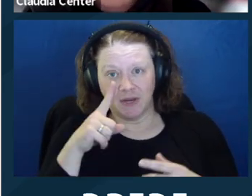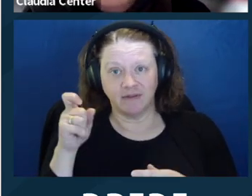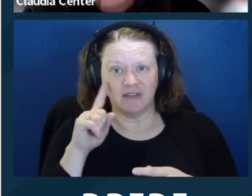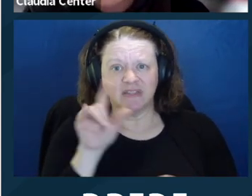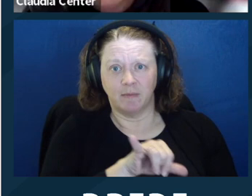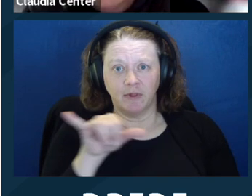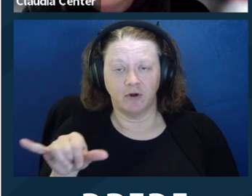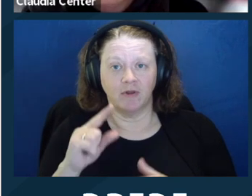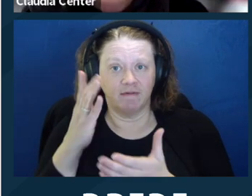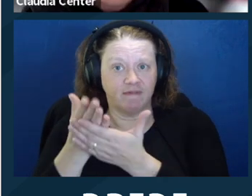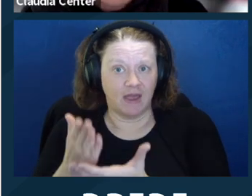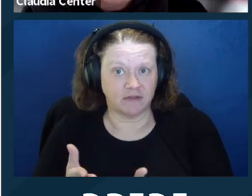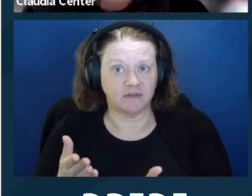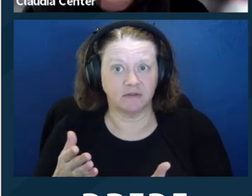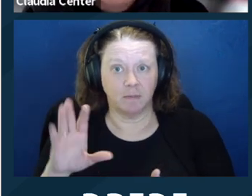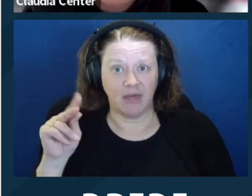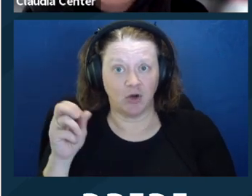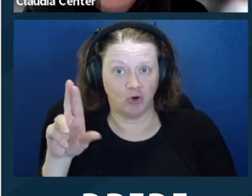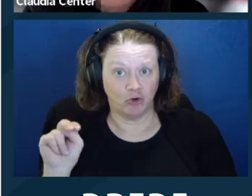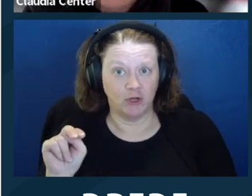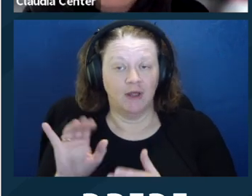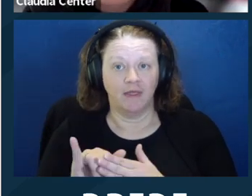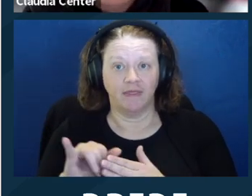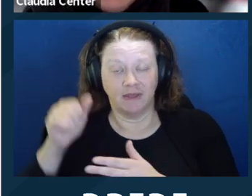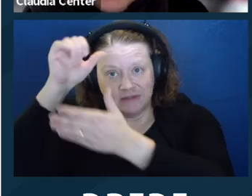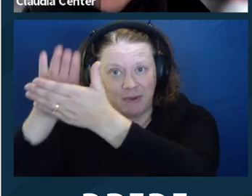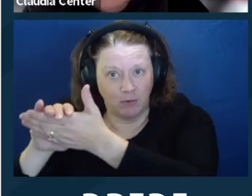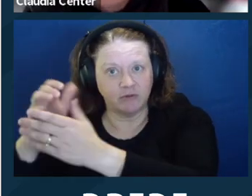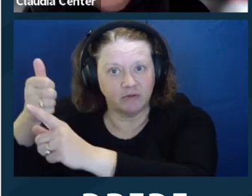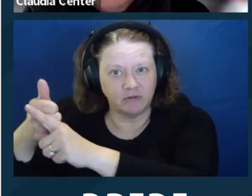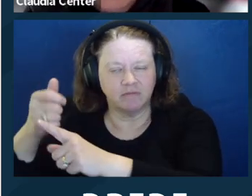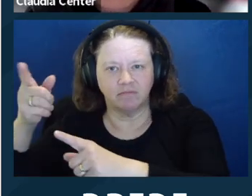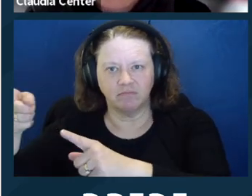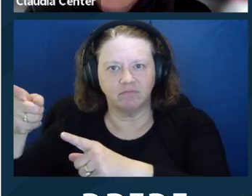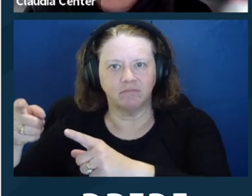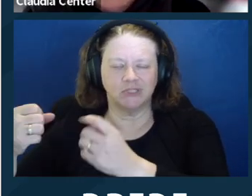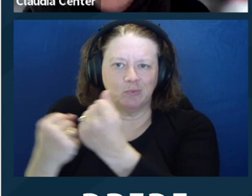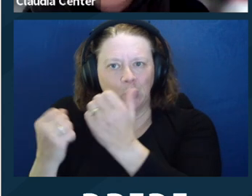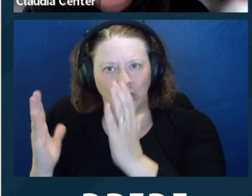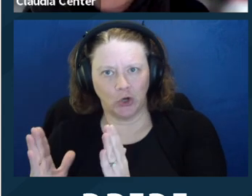they really looked at that language from the evidence code and the Commission comment.